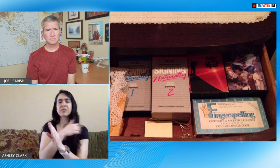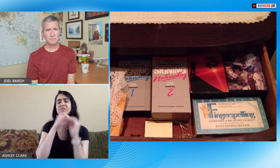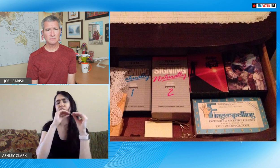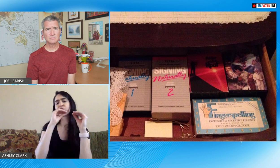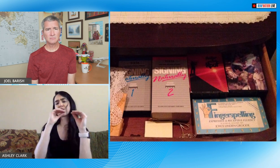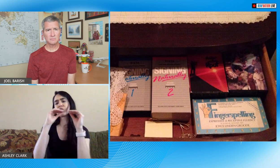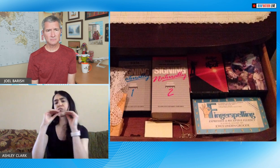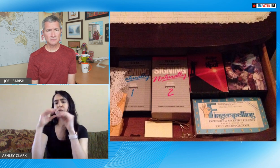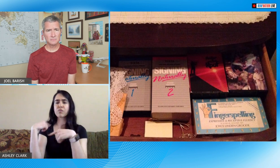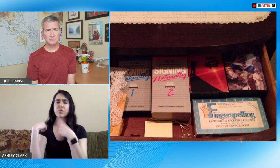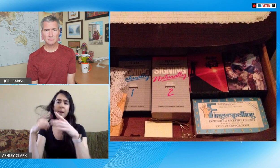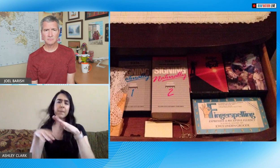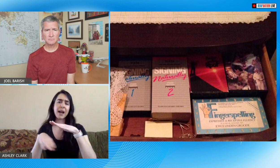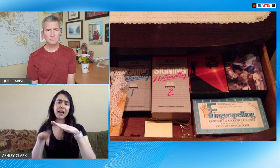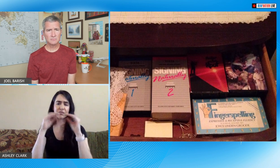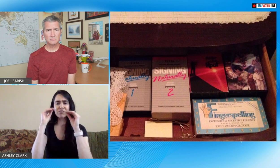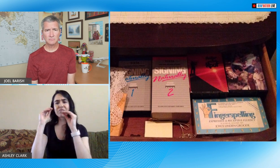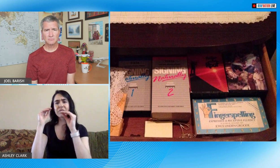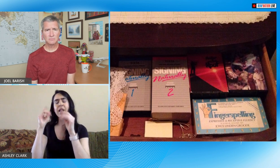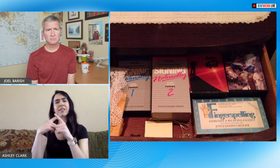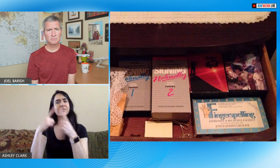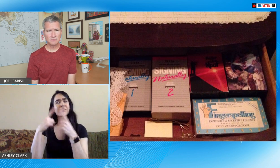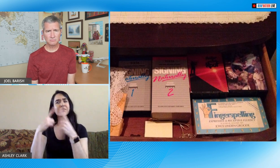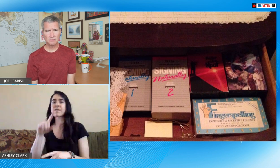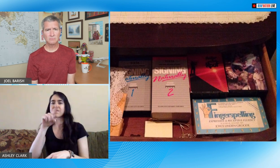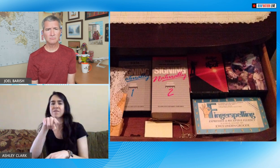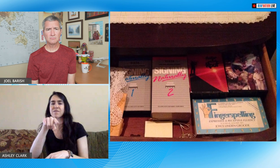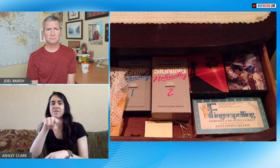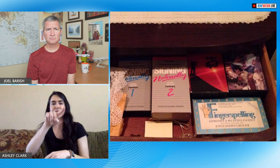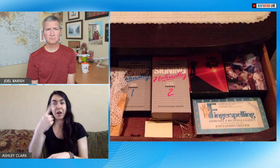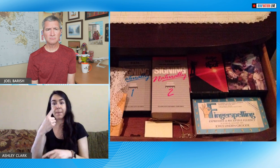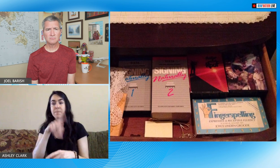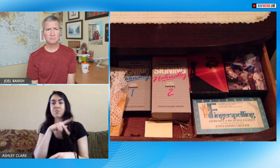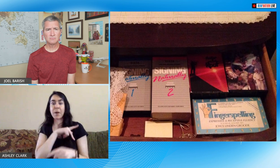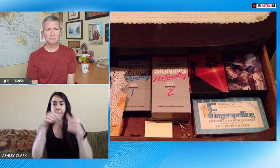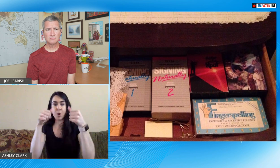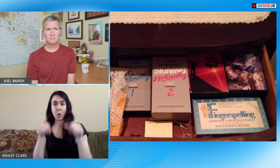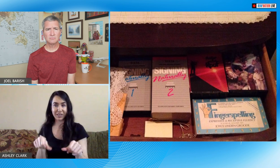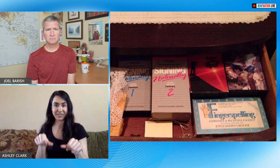Thanksgiving so two months prior to that I've already started teaching some basic